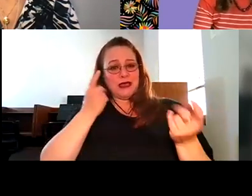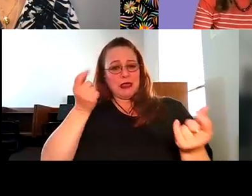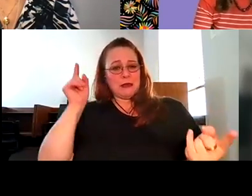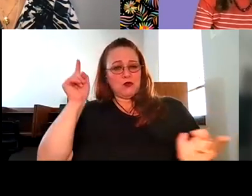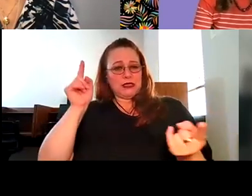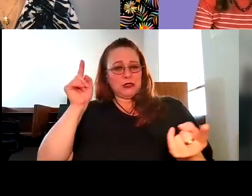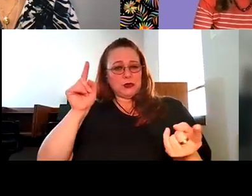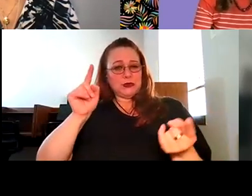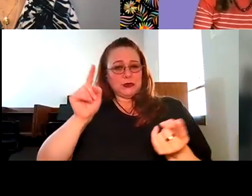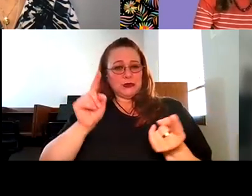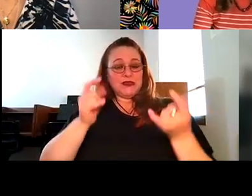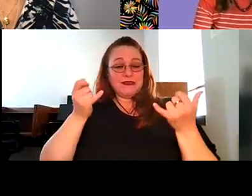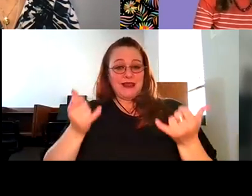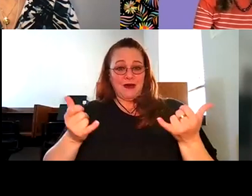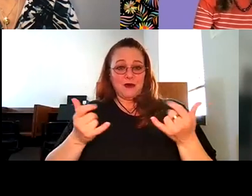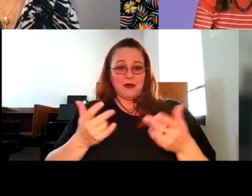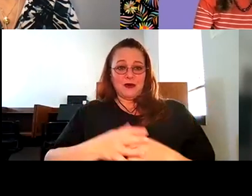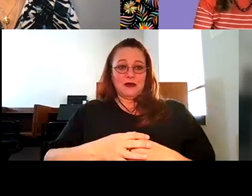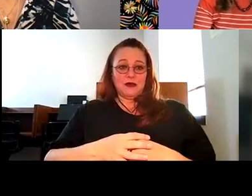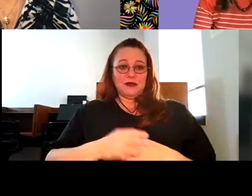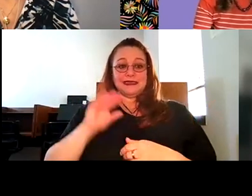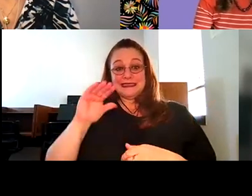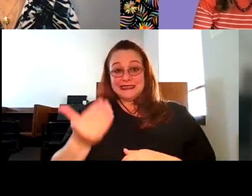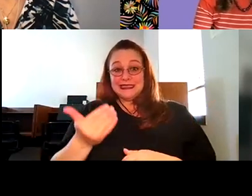Robyn Thomas: it seems like in most places things have cooled off, so.